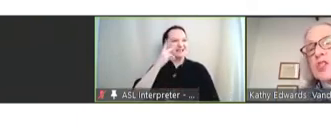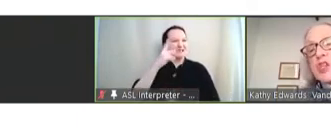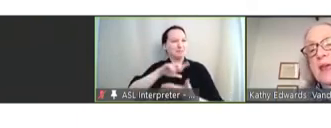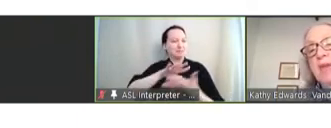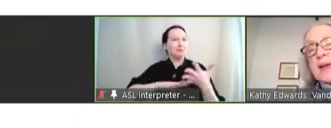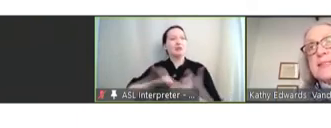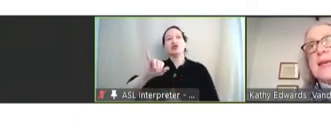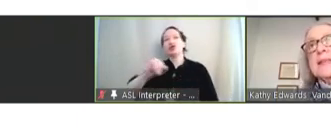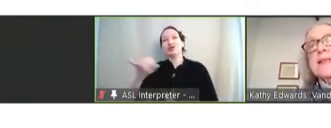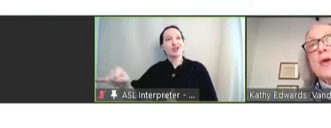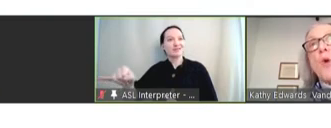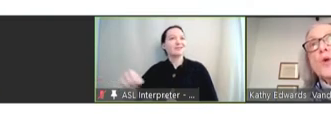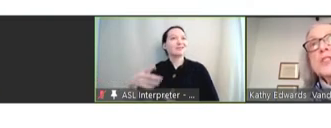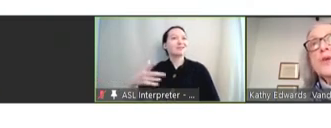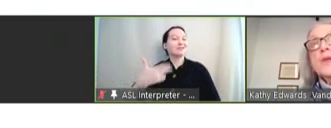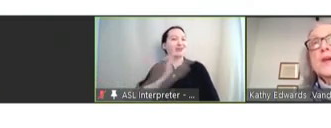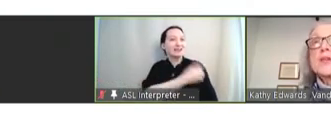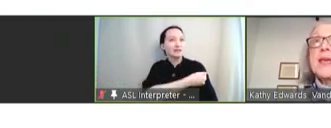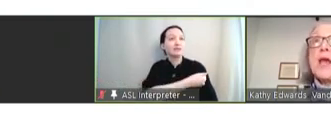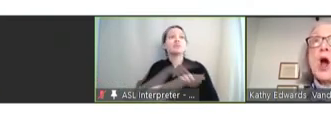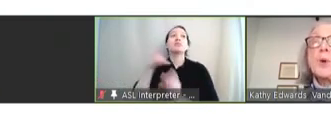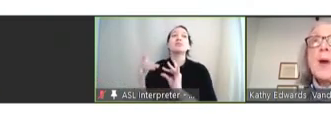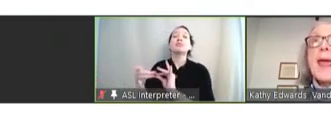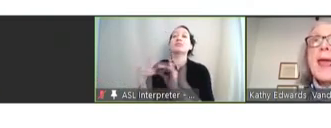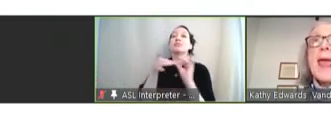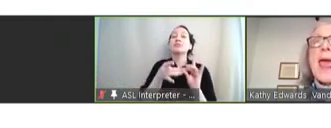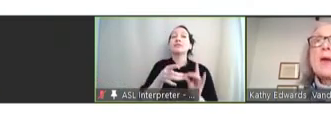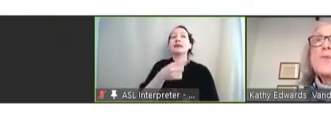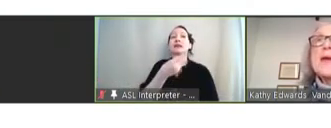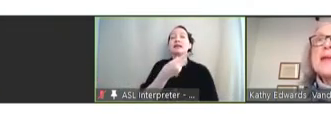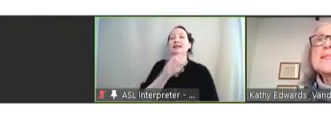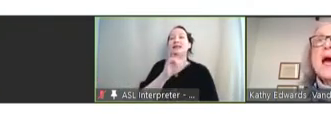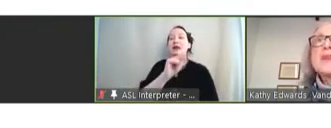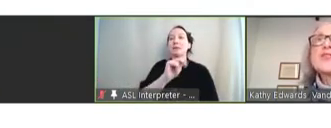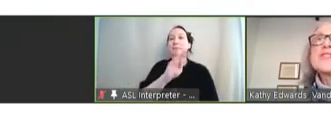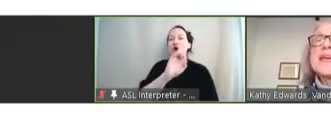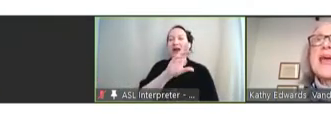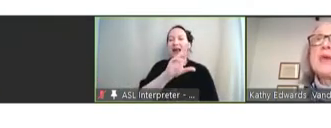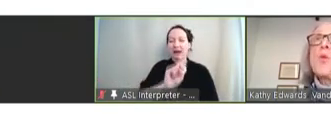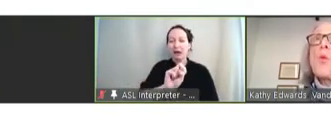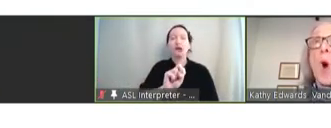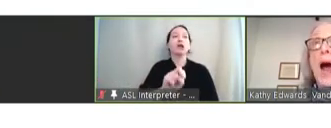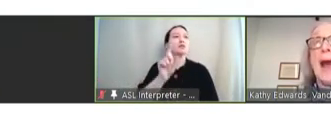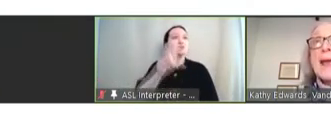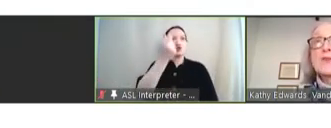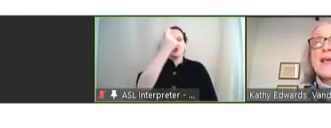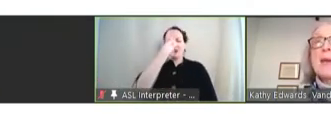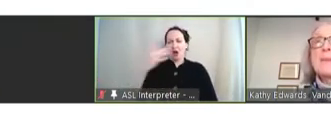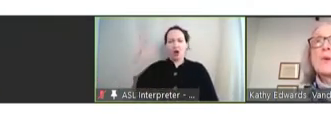and J vaccines and also the Guillain-Barre. And we need to understand why those happen